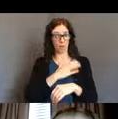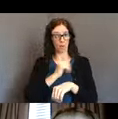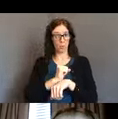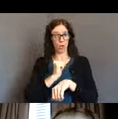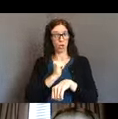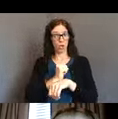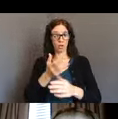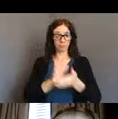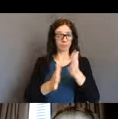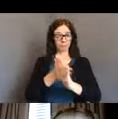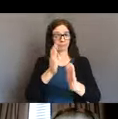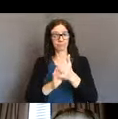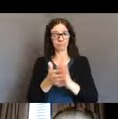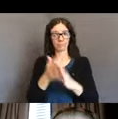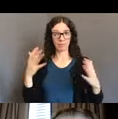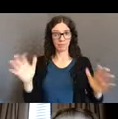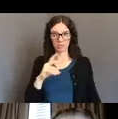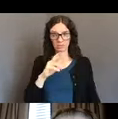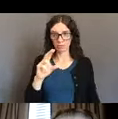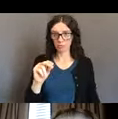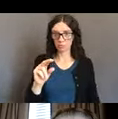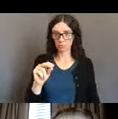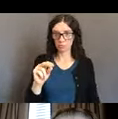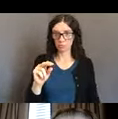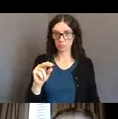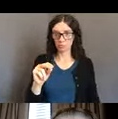March we saw some pretty horrific headlines about how